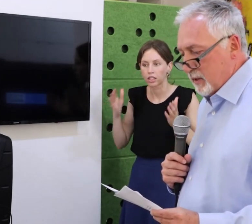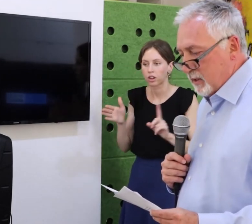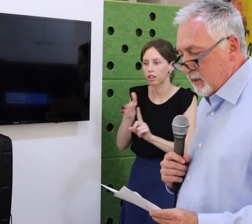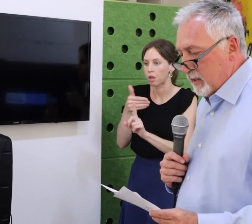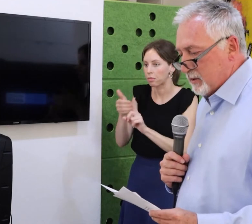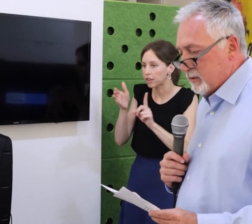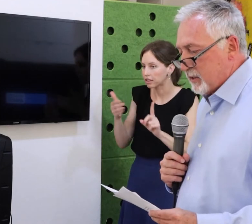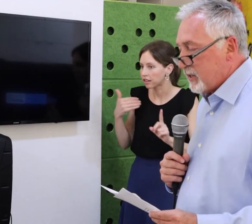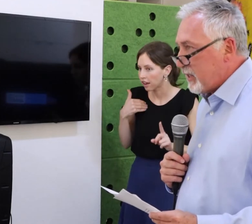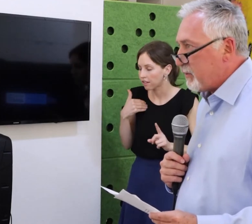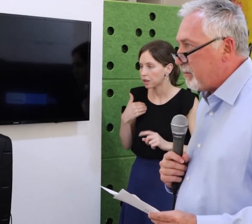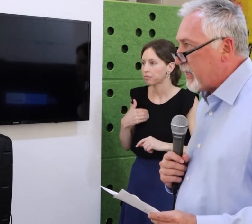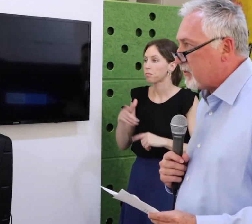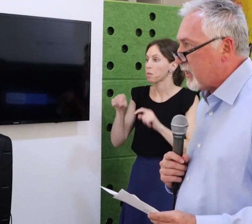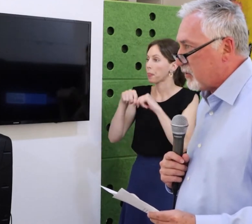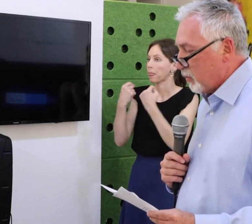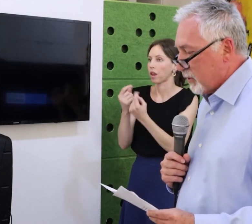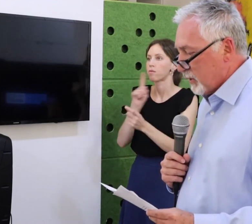Let’s give her a round of applause.